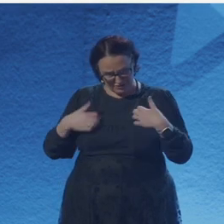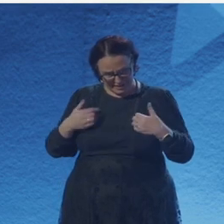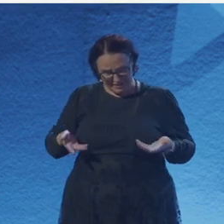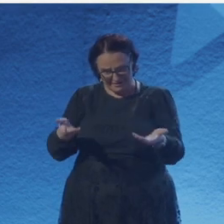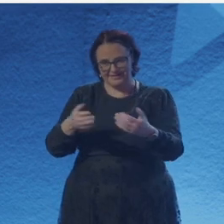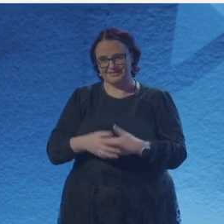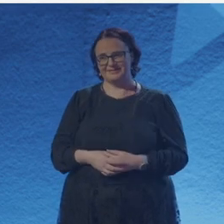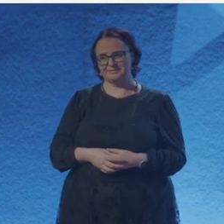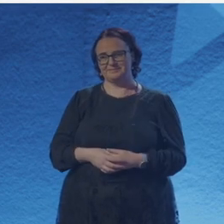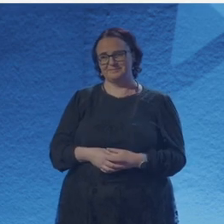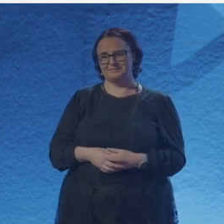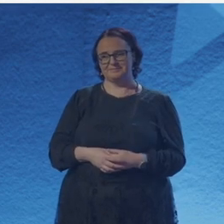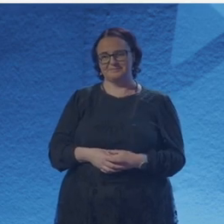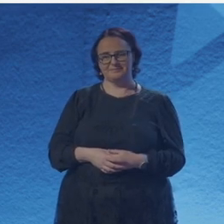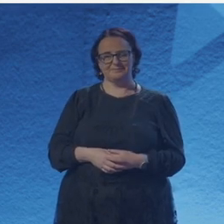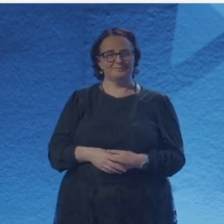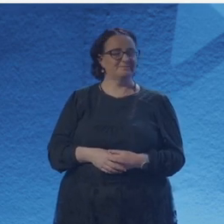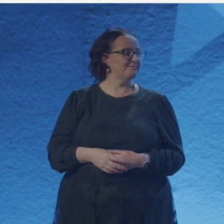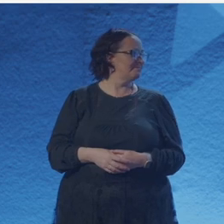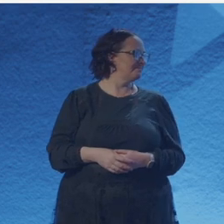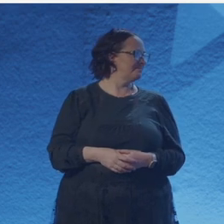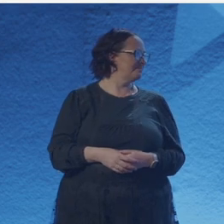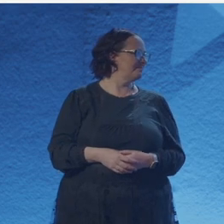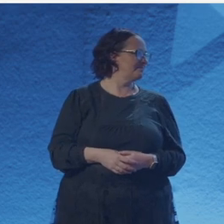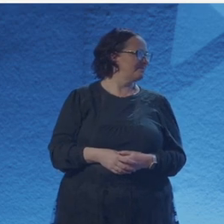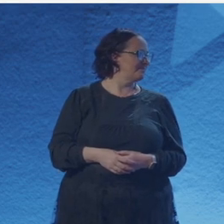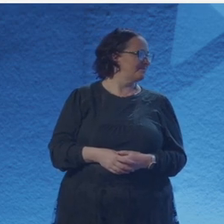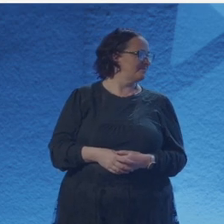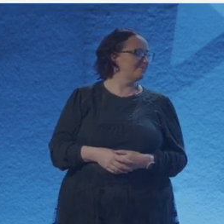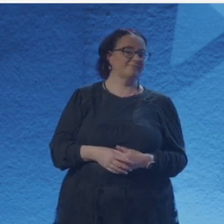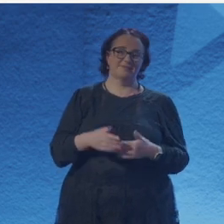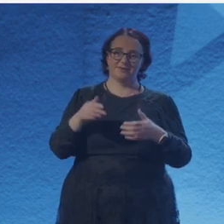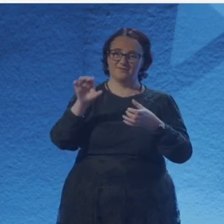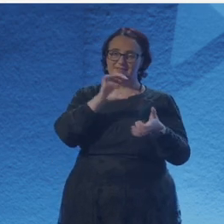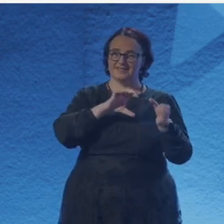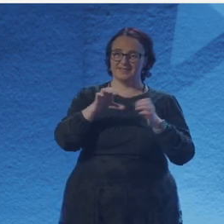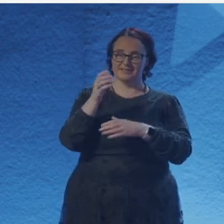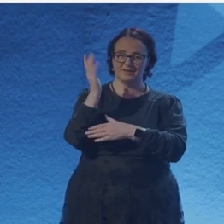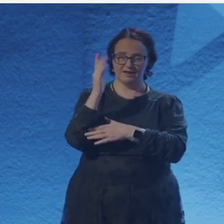is that how I ended up in that situation was that my wife